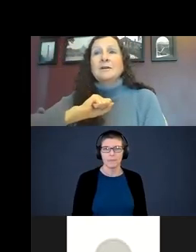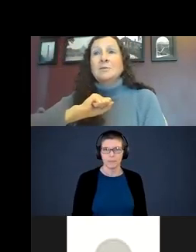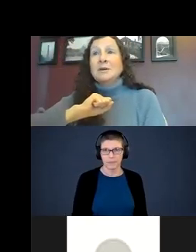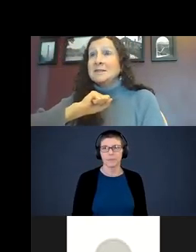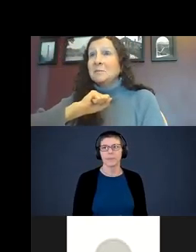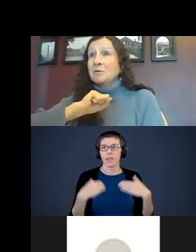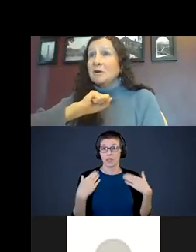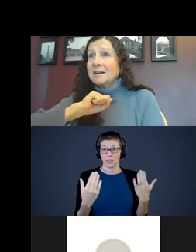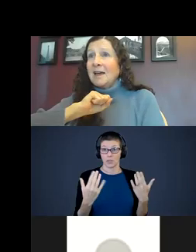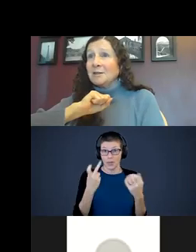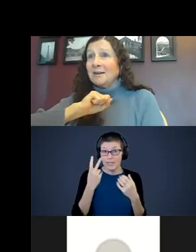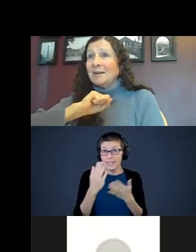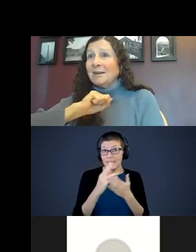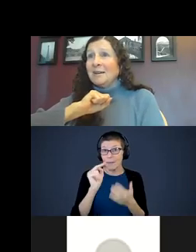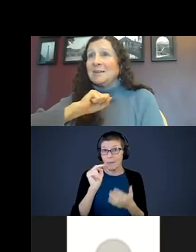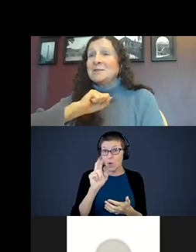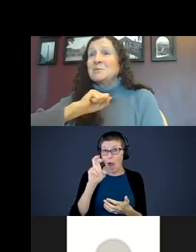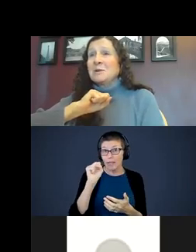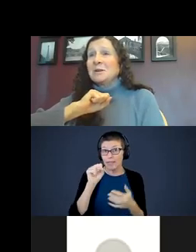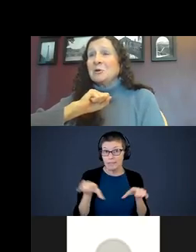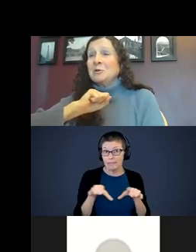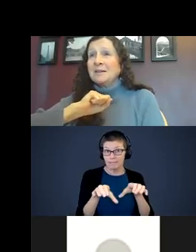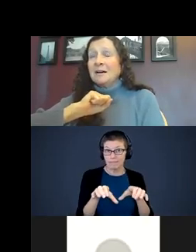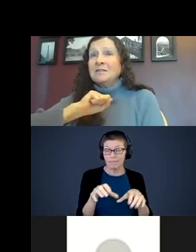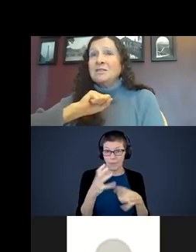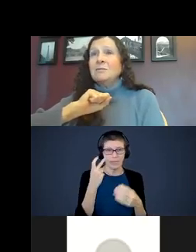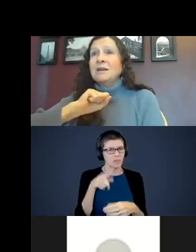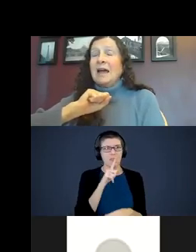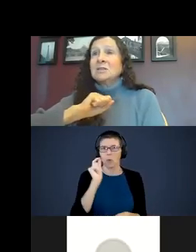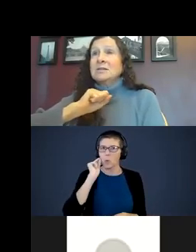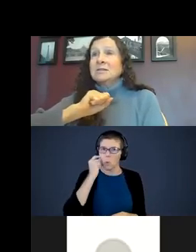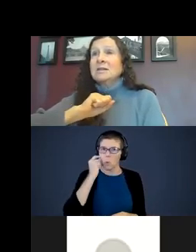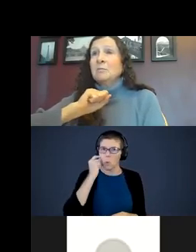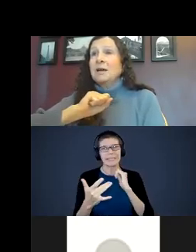Do you want to see some neurons in action? This is cool technology. We can see brain